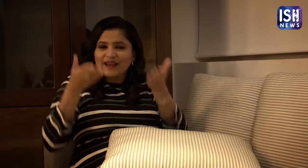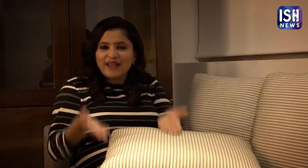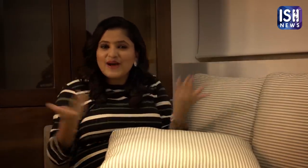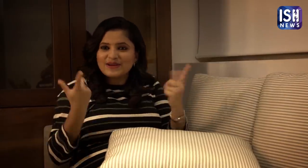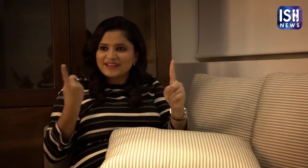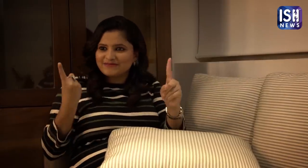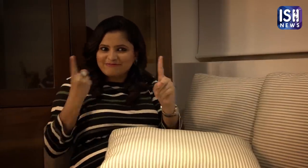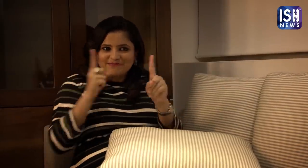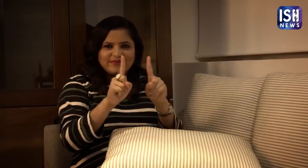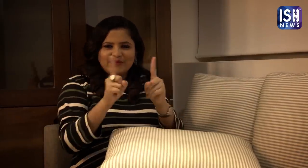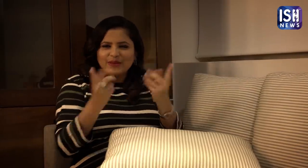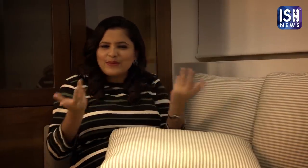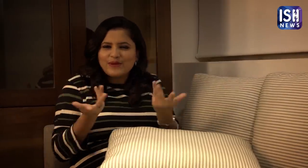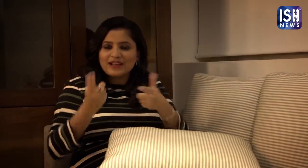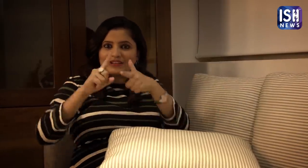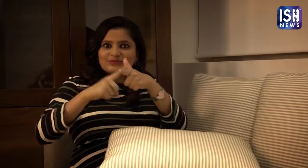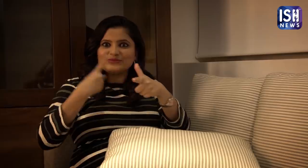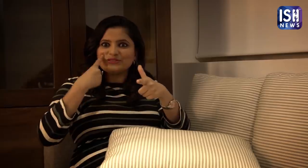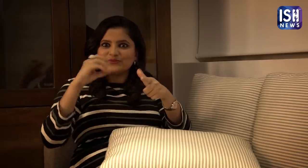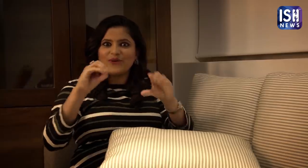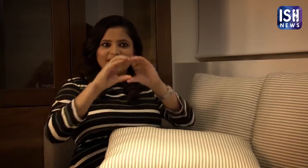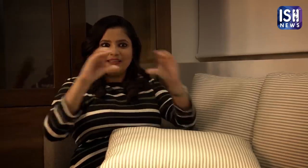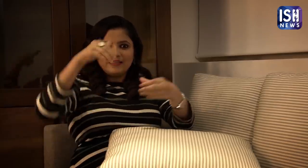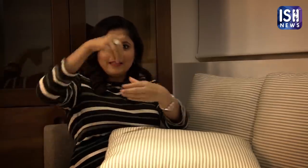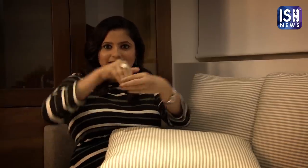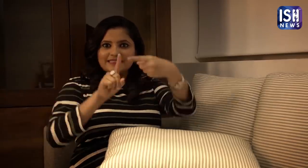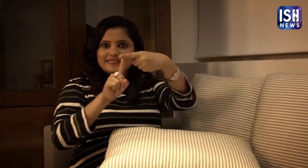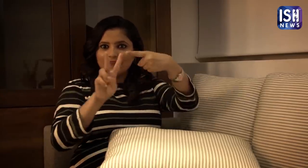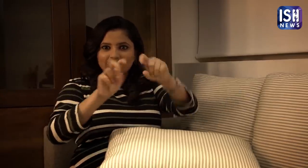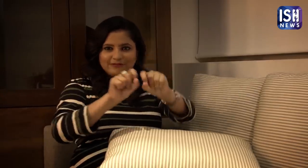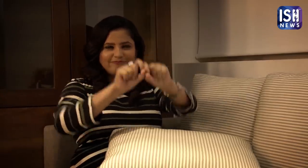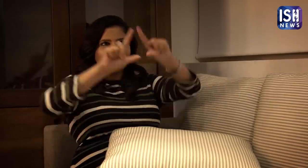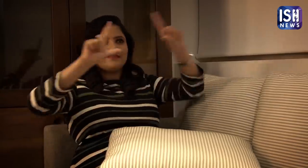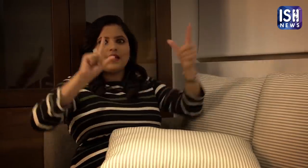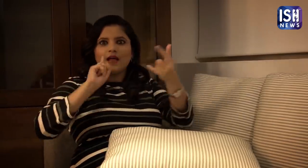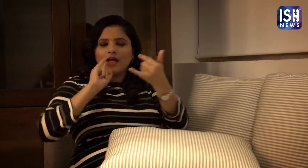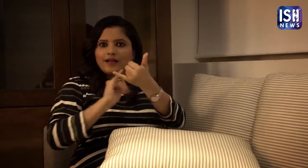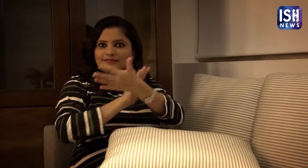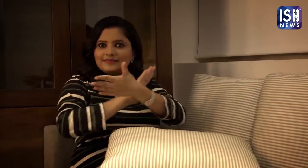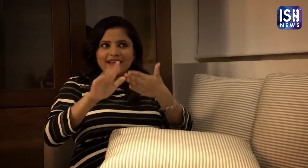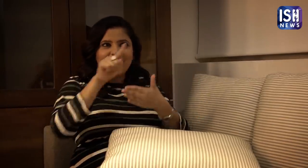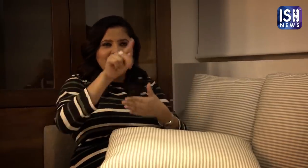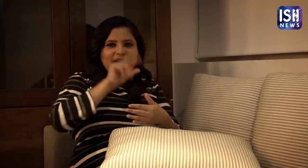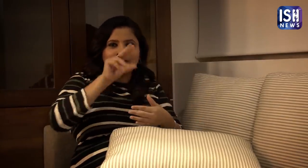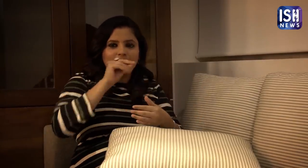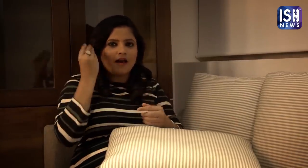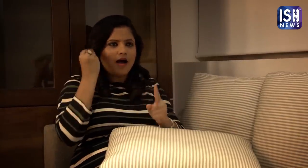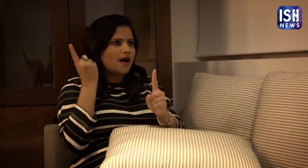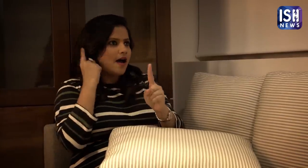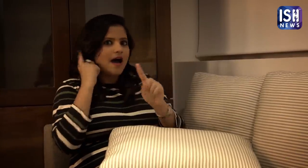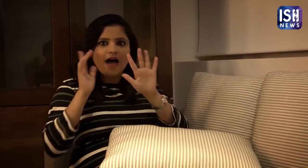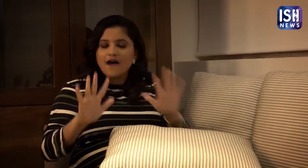Now Deaf individuals will always be included, as the JIO set top box will now have ISH News videos with voice-over for hearing individuals